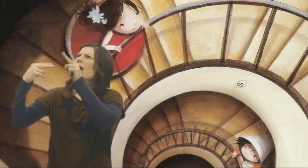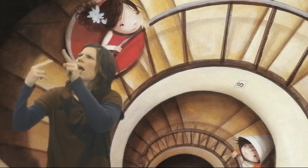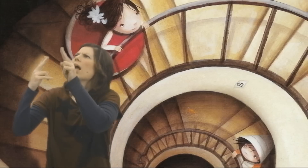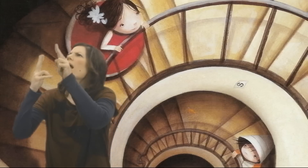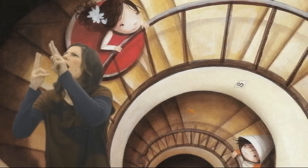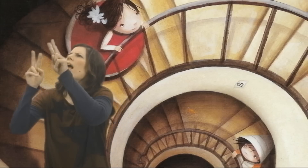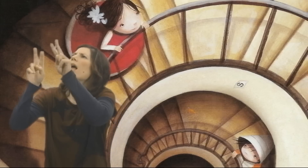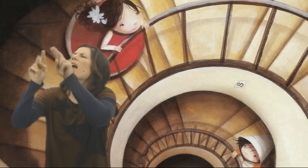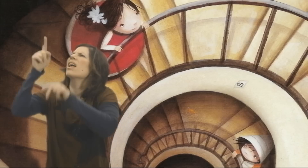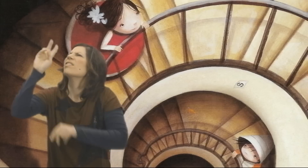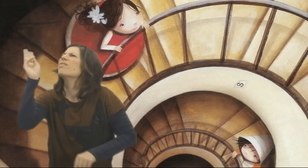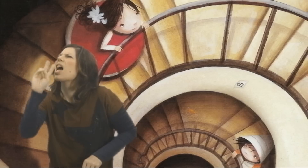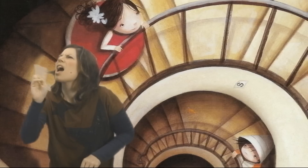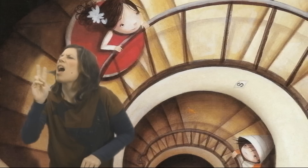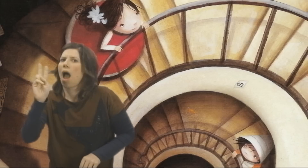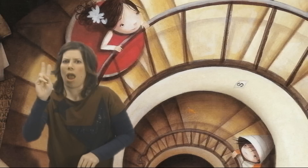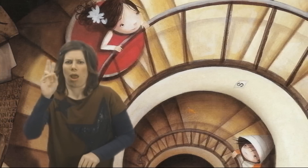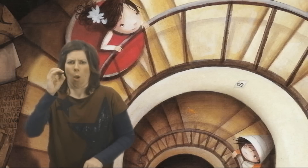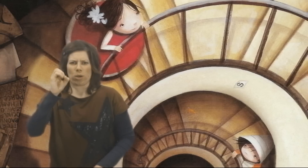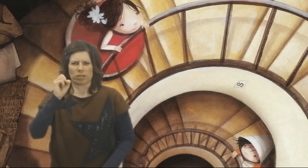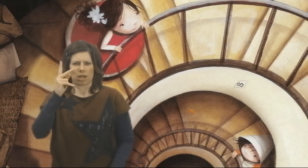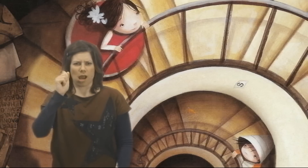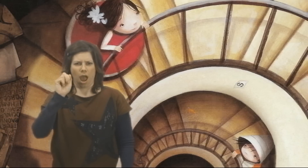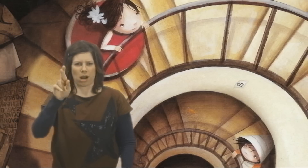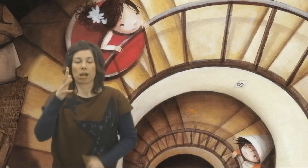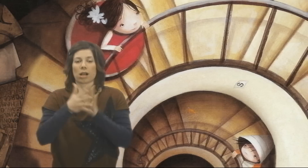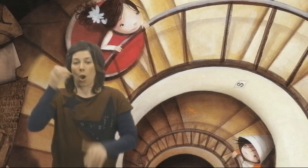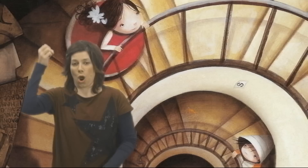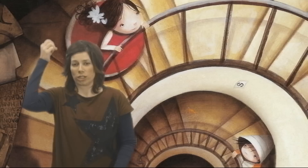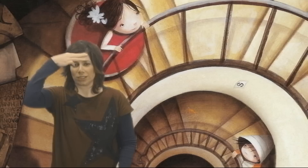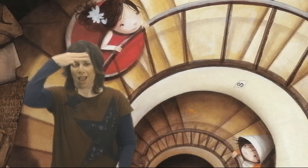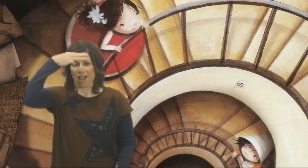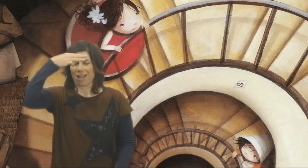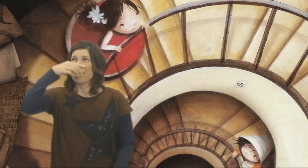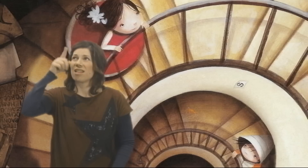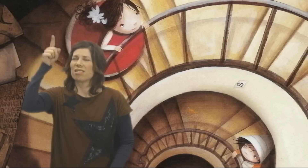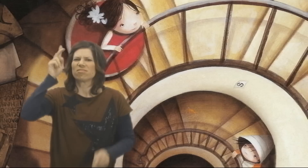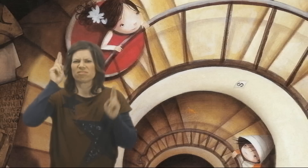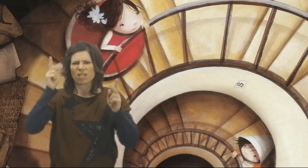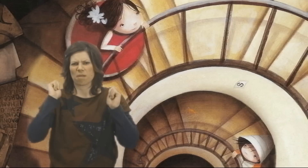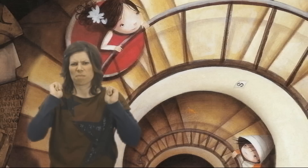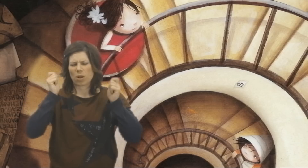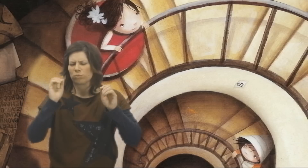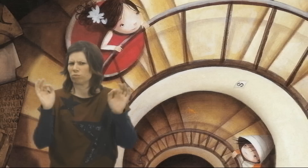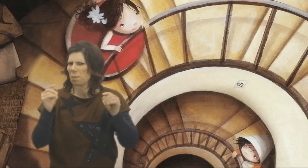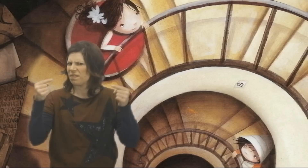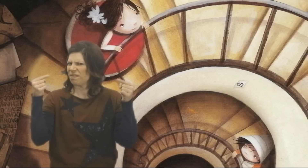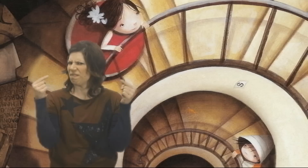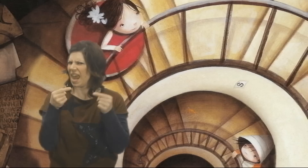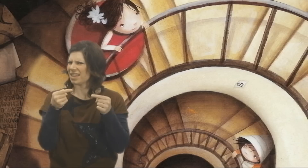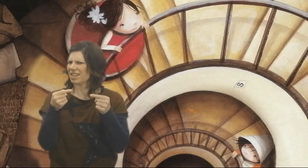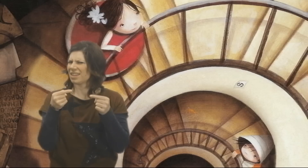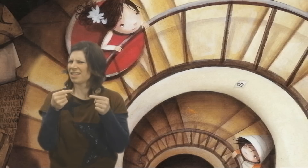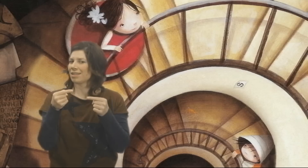Then... behind her, Paul sees OSCAR. Oscar is his ARCH ENEMY.